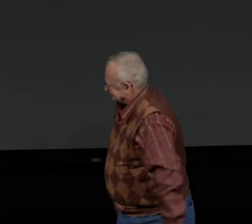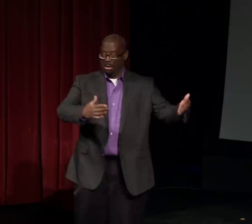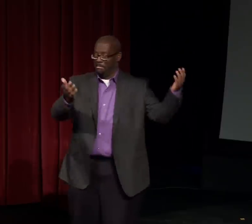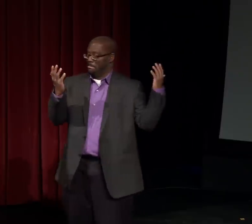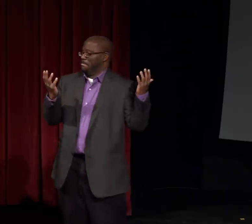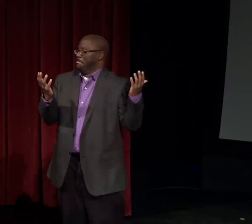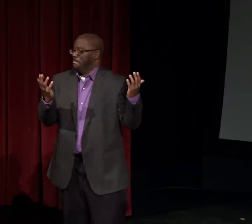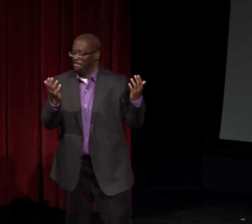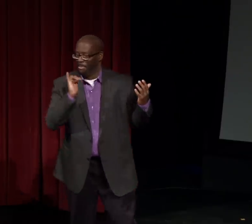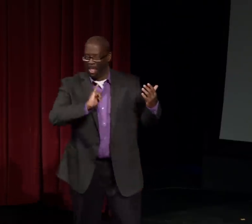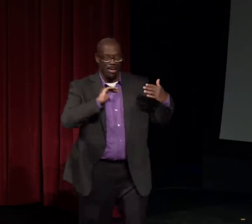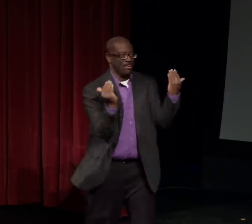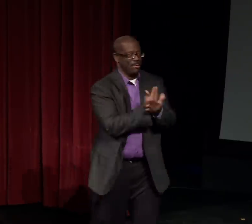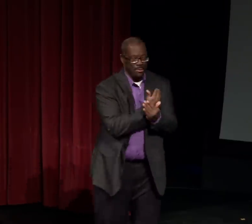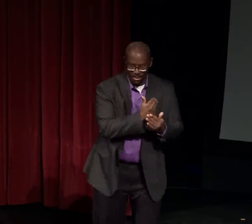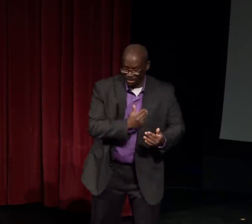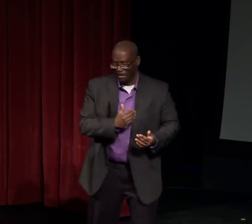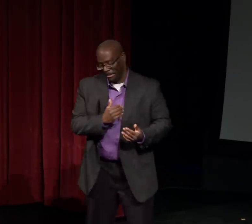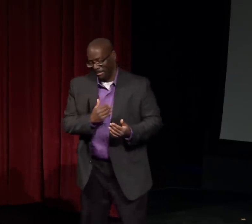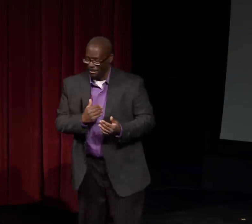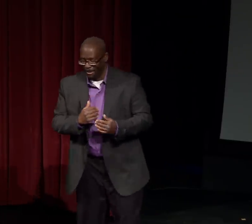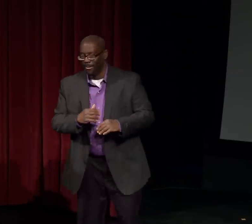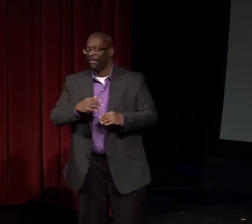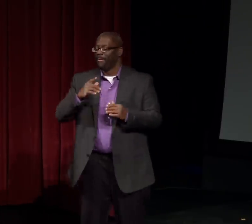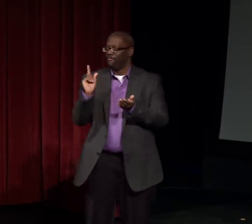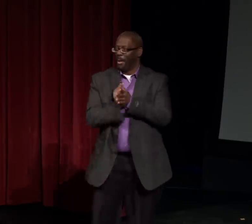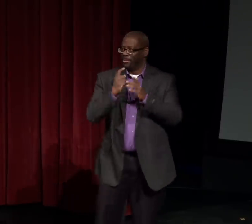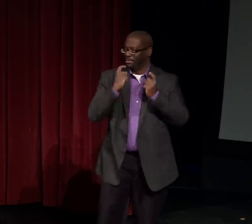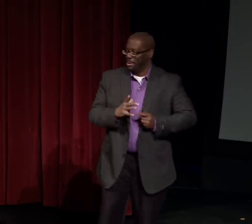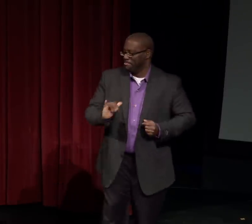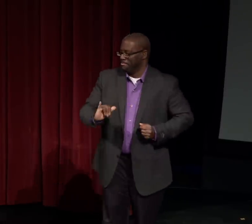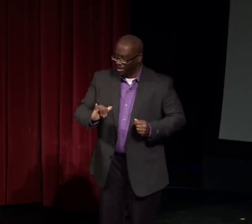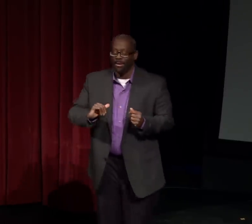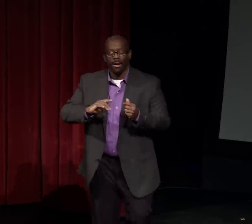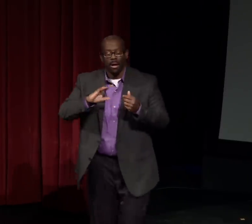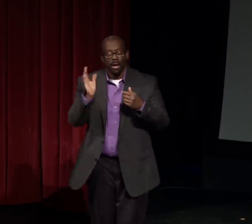because they were bringing the language. I was wondering if you could expand on that practice of bringing signs from Austin to Waco.